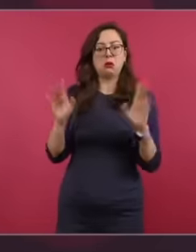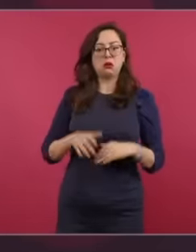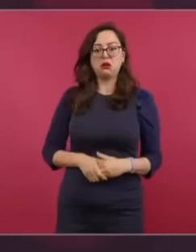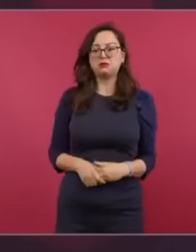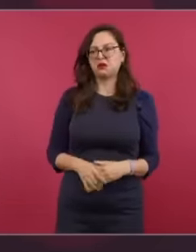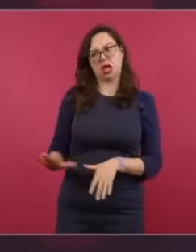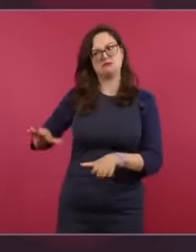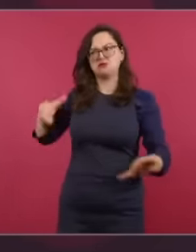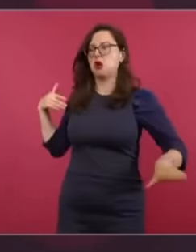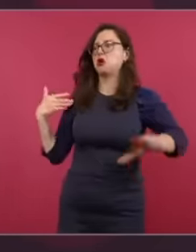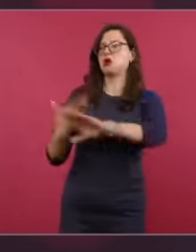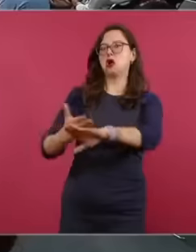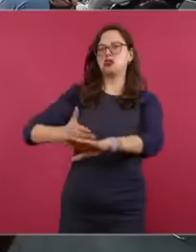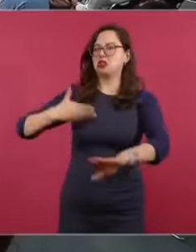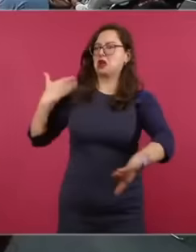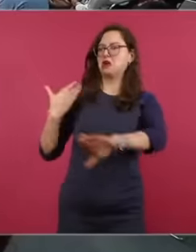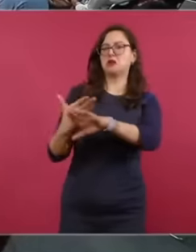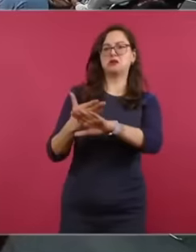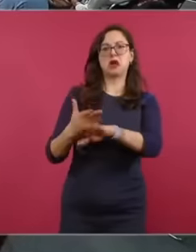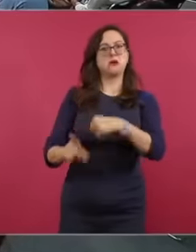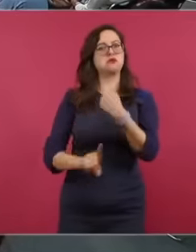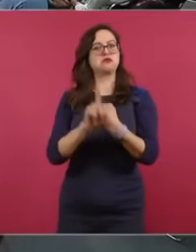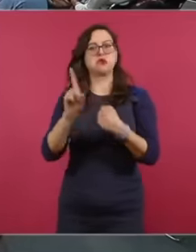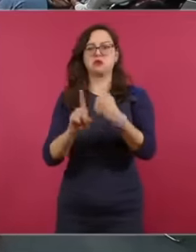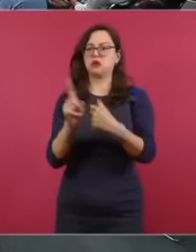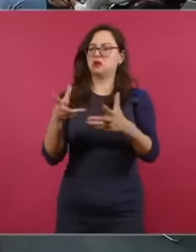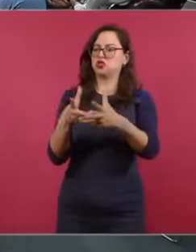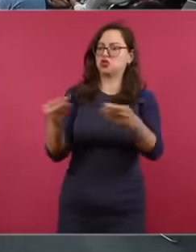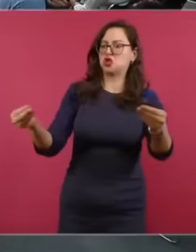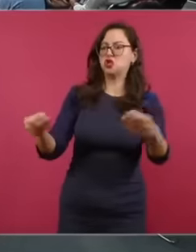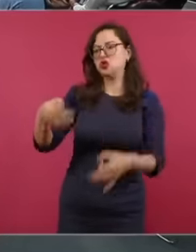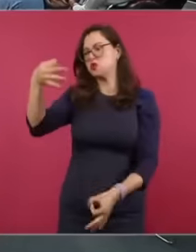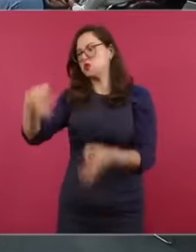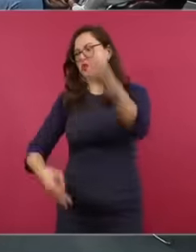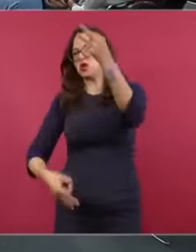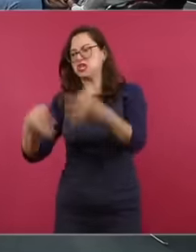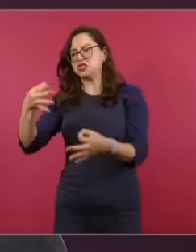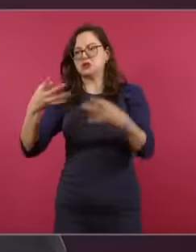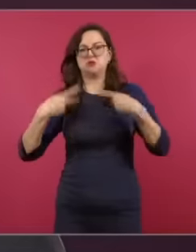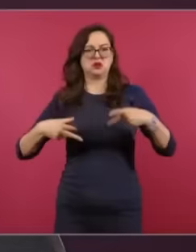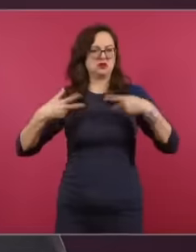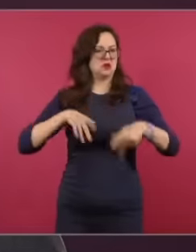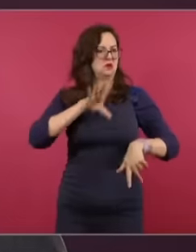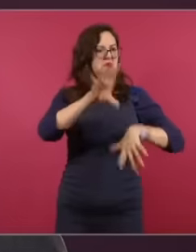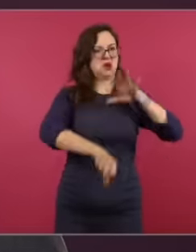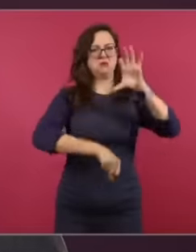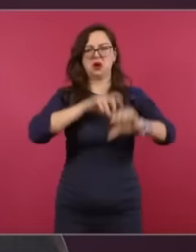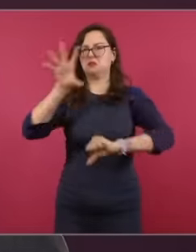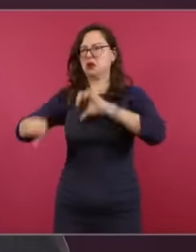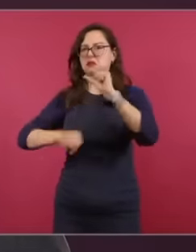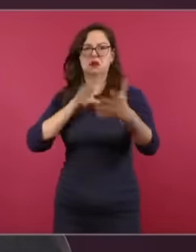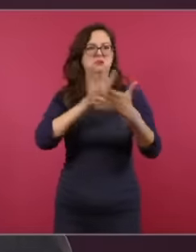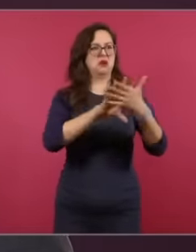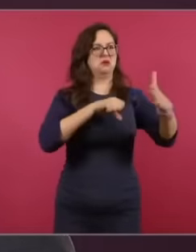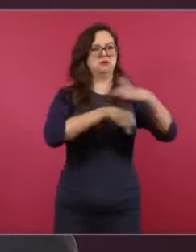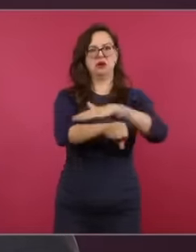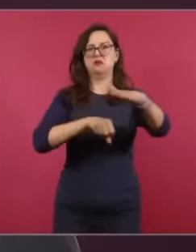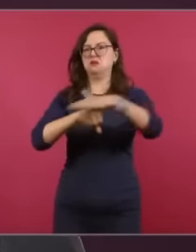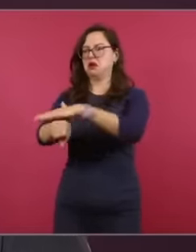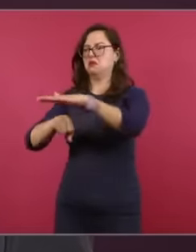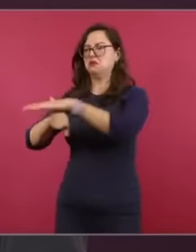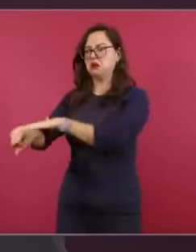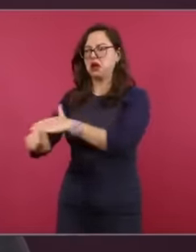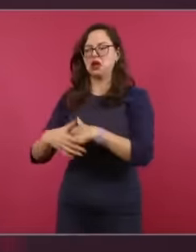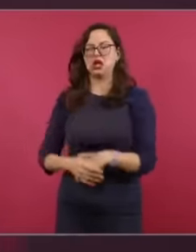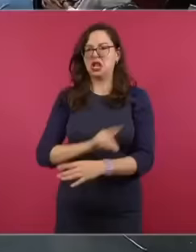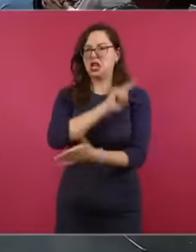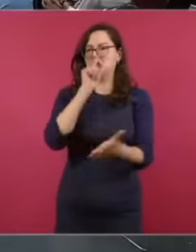coercive measures with trials, putting people in jail with laws. more severe building